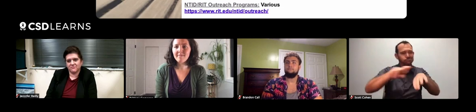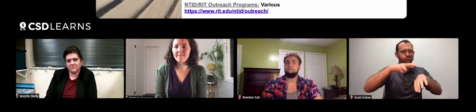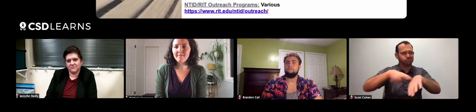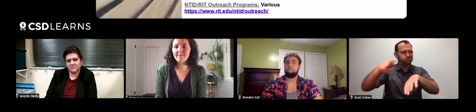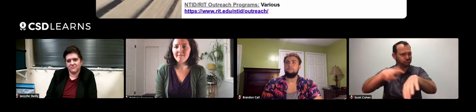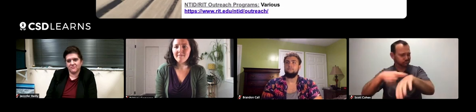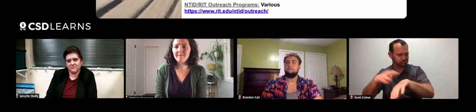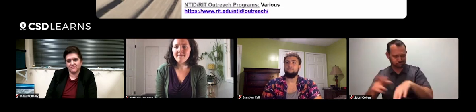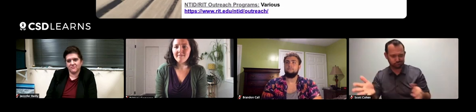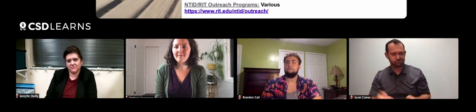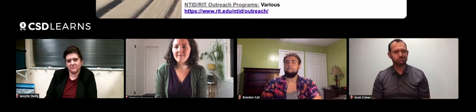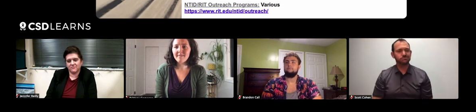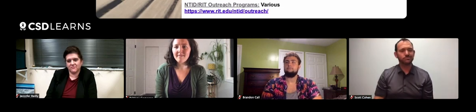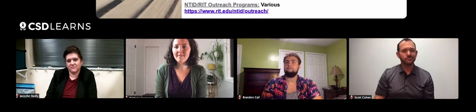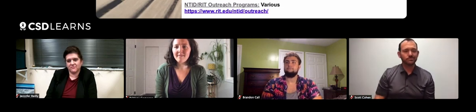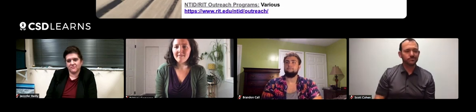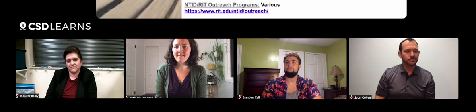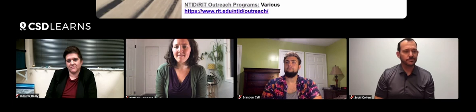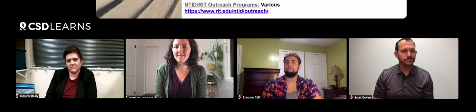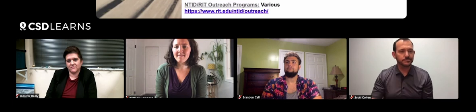and I can share this information and send you referrals as needed.